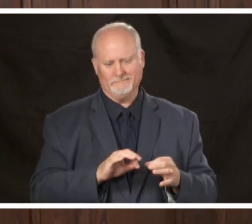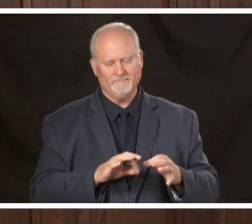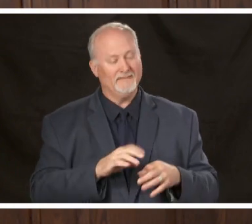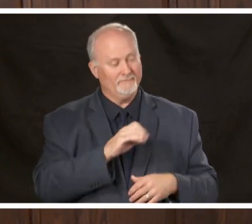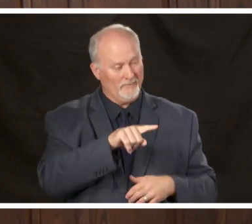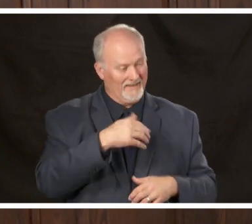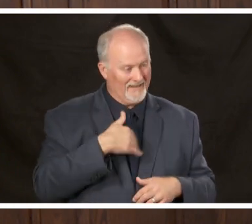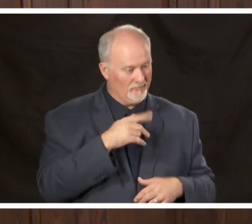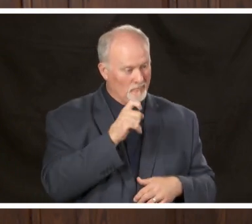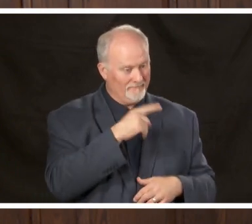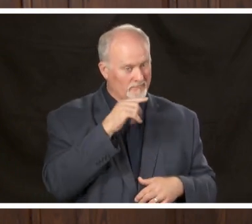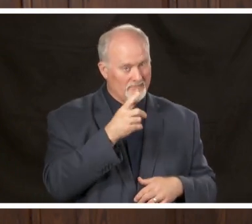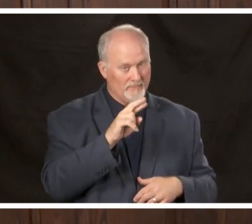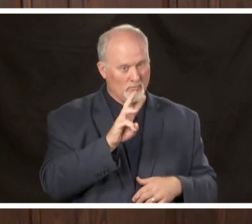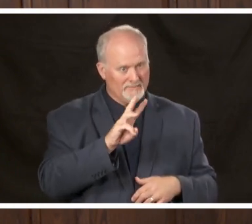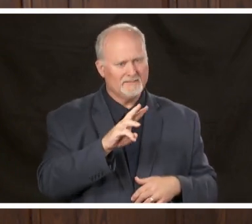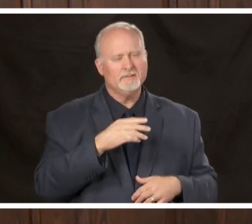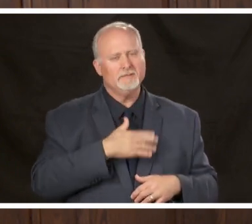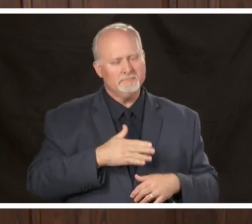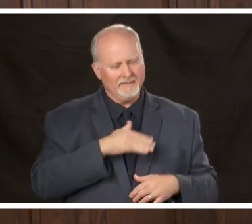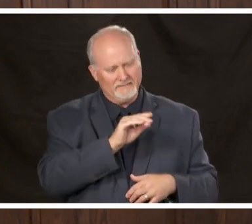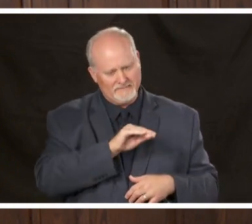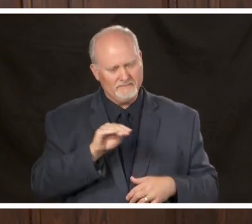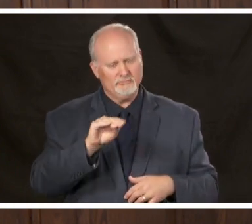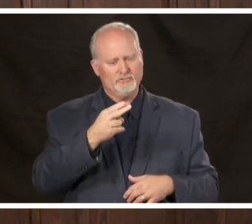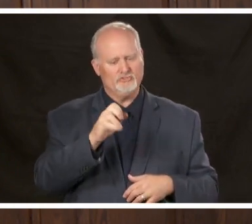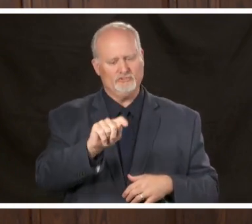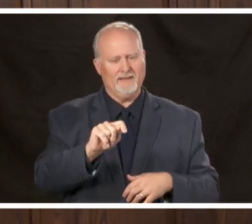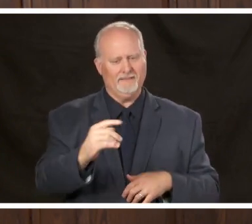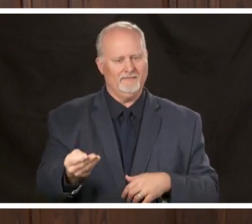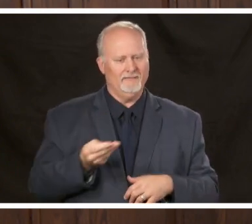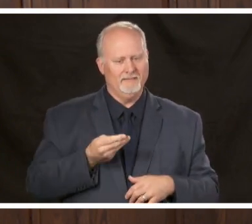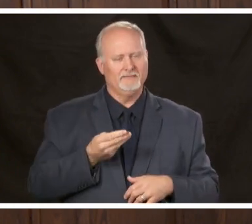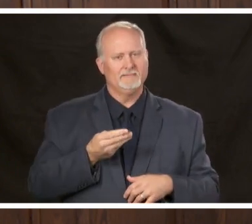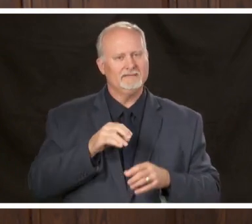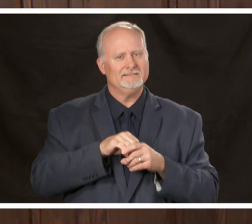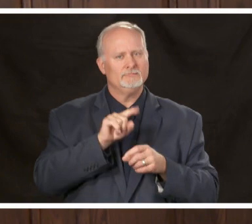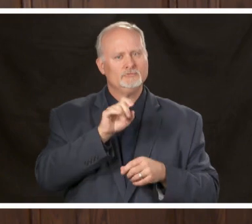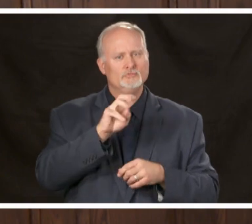Wilson will you please put it in the chat format here in zoom and I will be